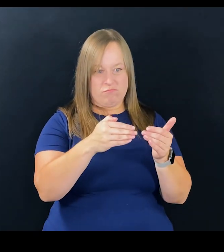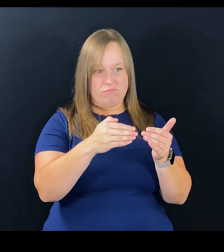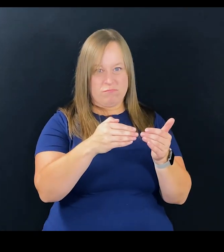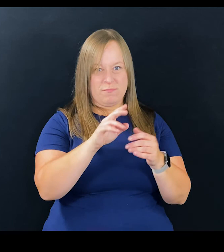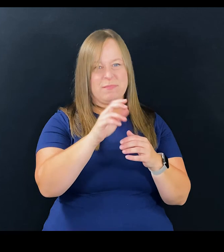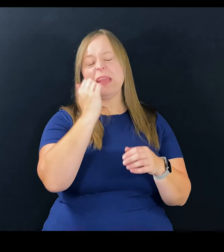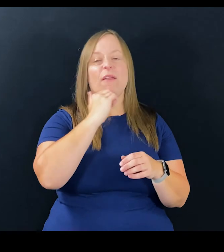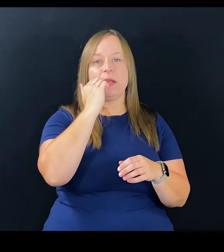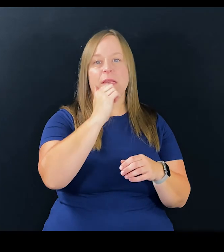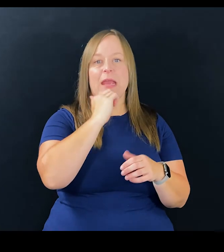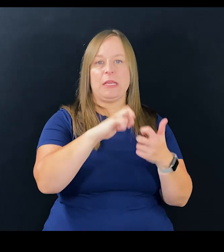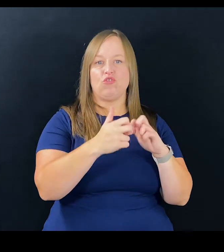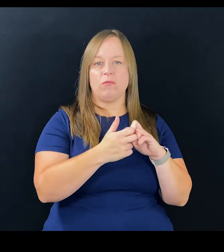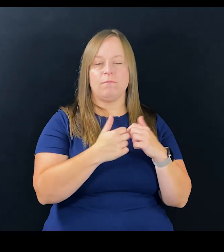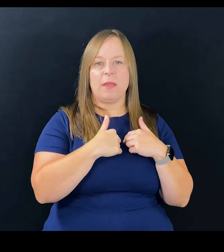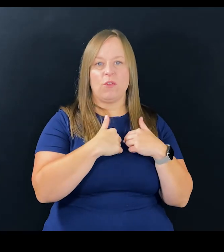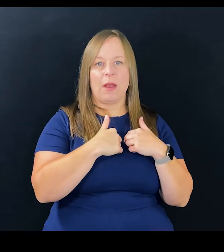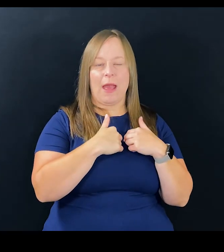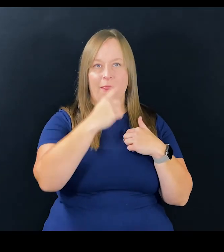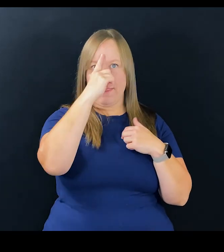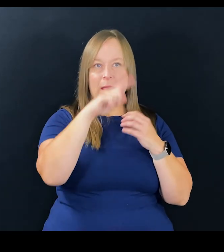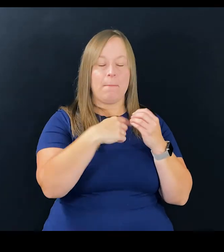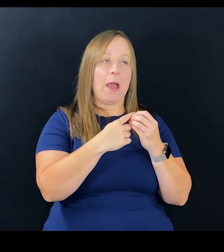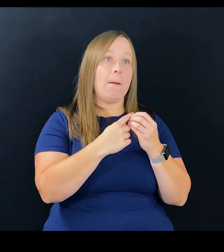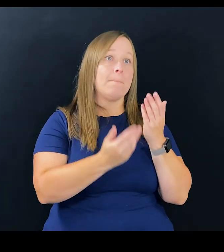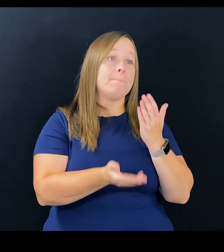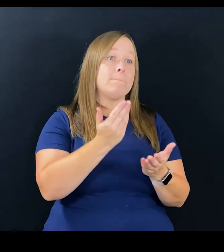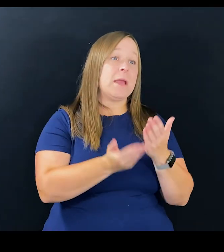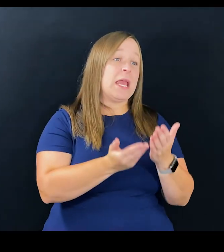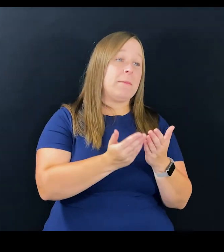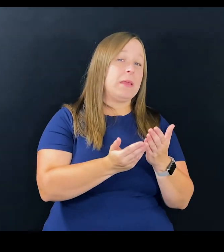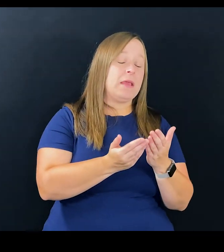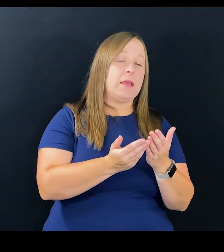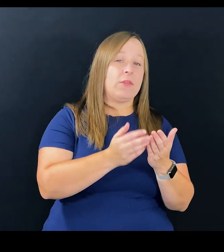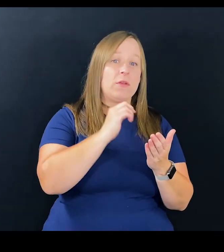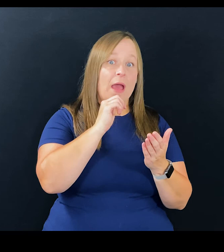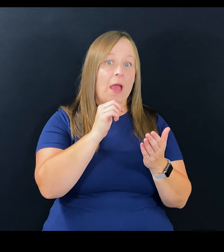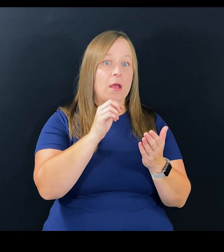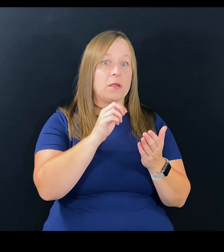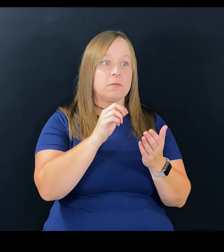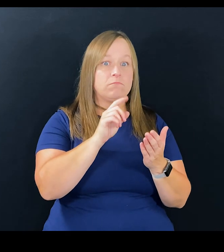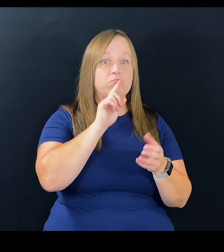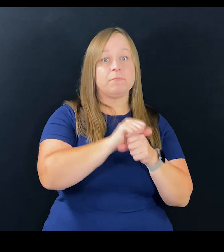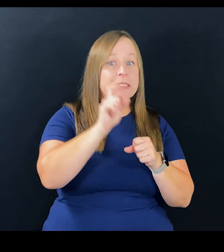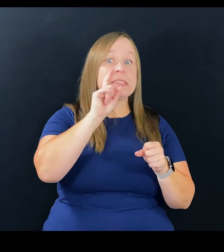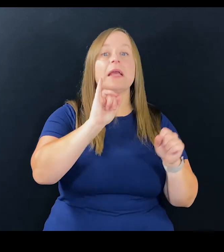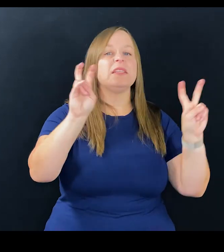on the day to day issues. And maybe they're not super sexy,